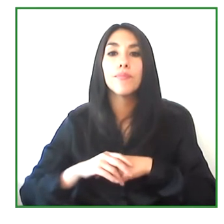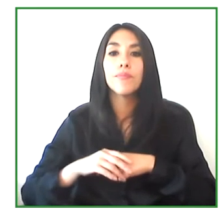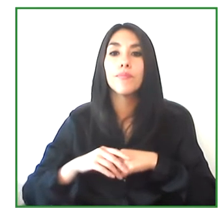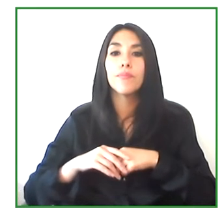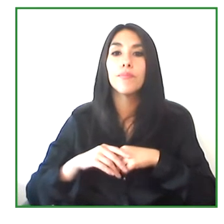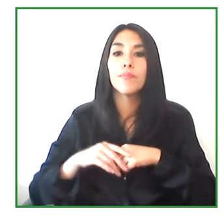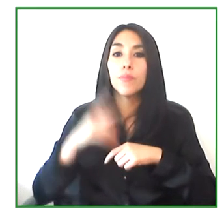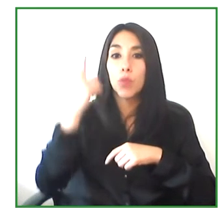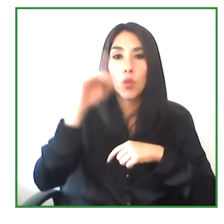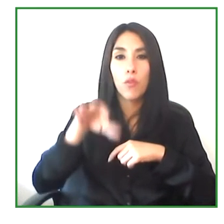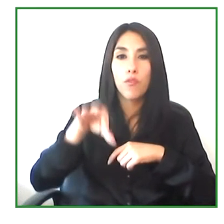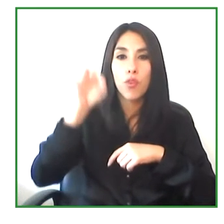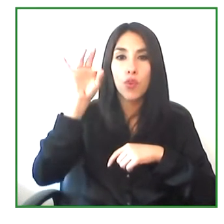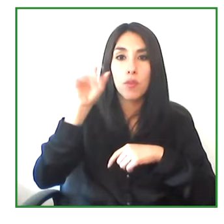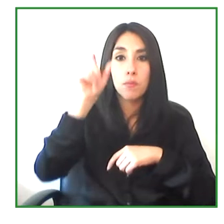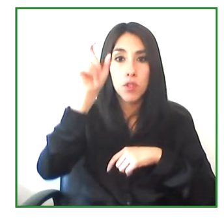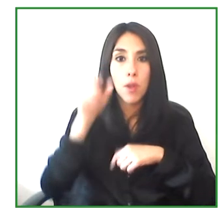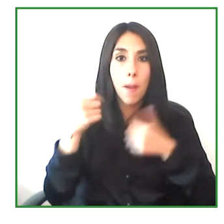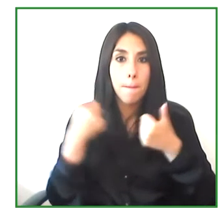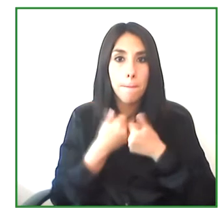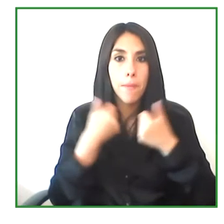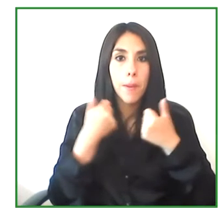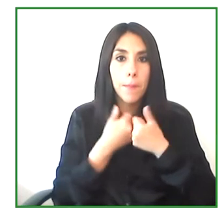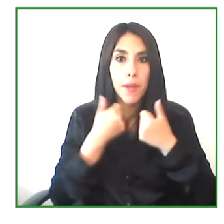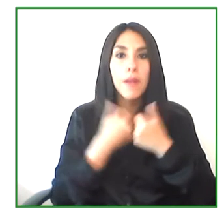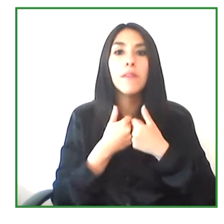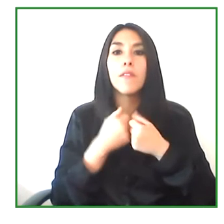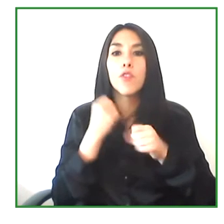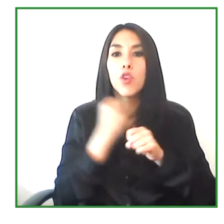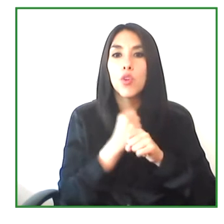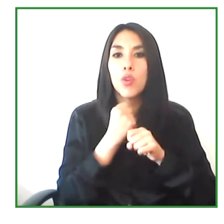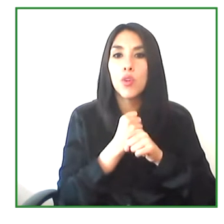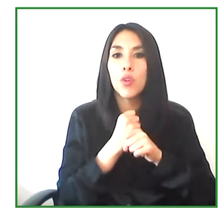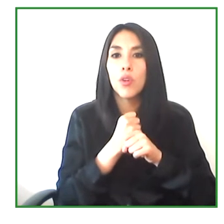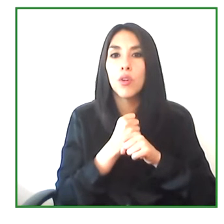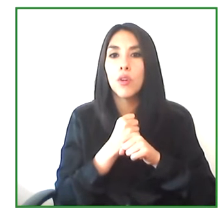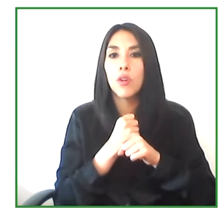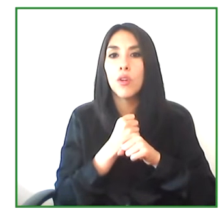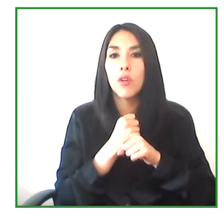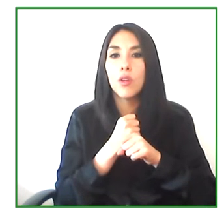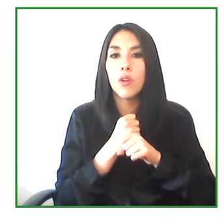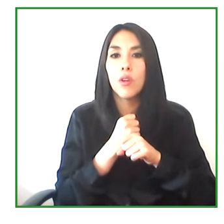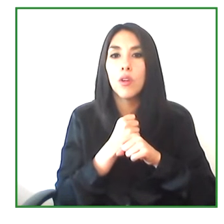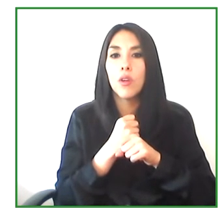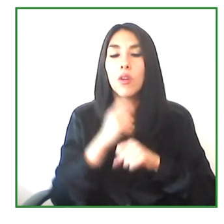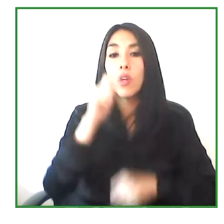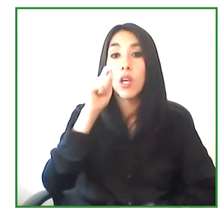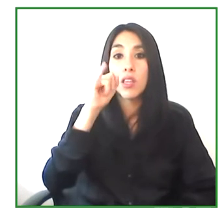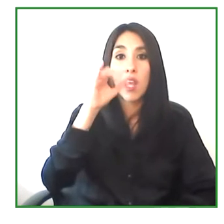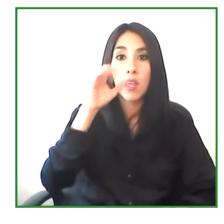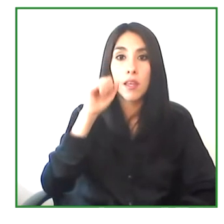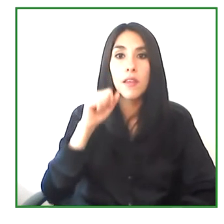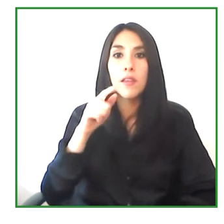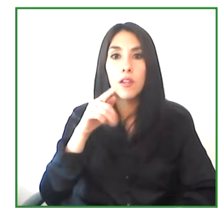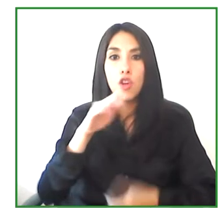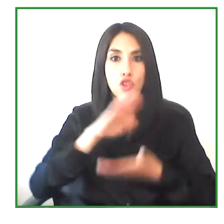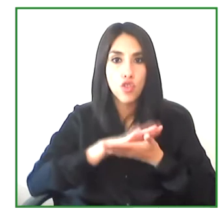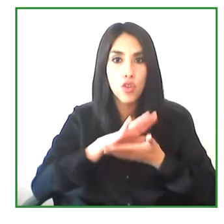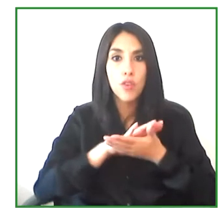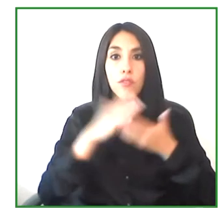who works in the Santa Lucia school, which is a school from their foundation. And with these we are for professionals